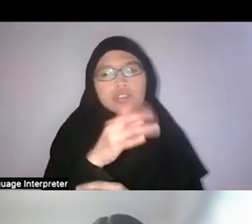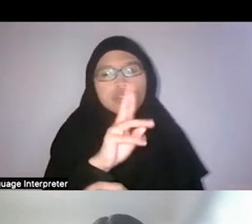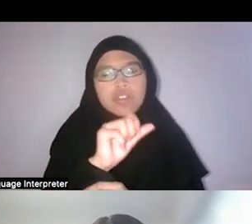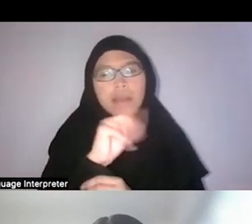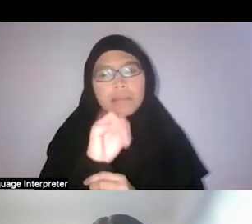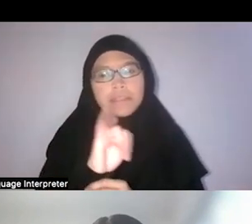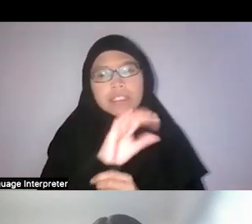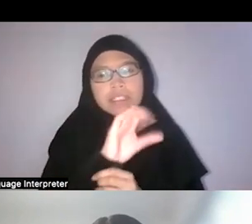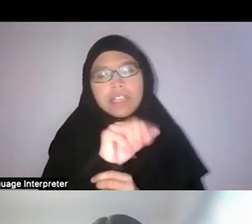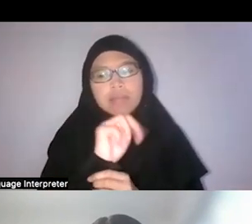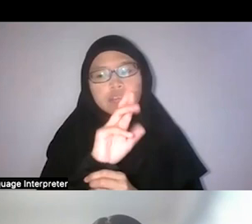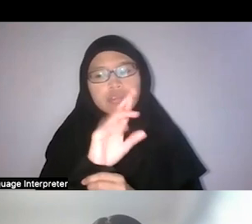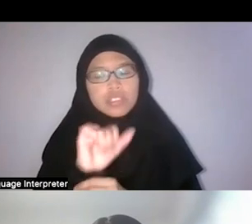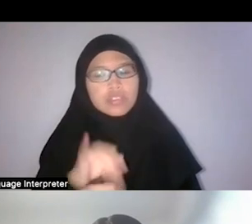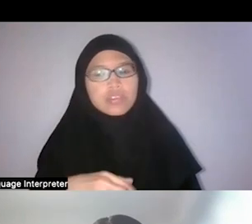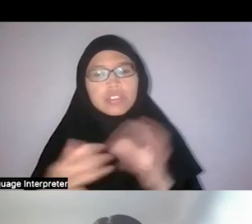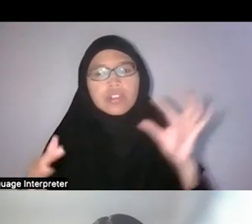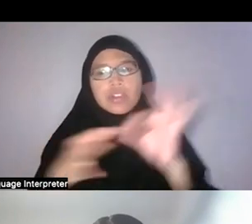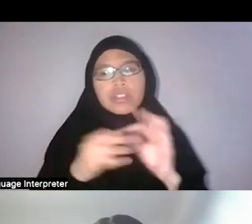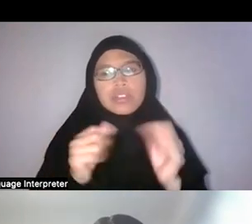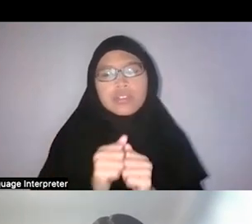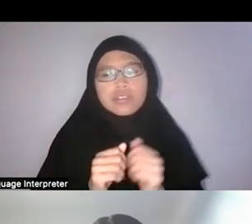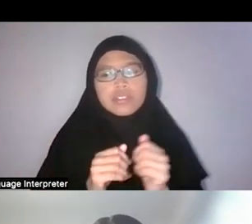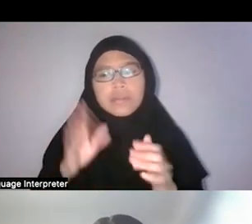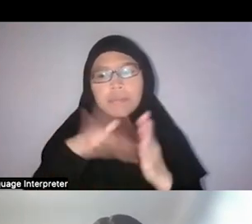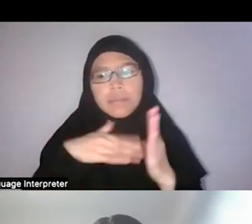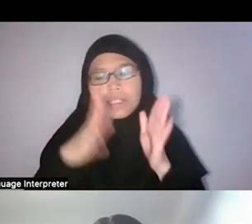the visual arts paint scene of the ’50s and ’60s apparently.